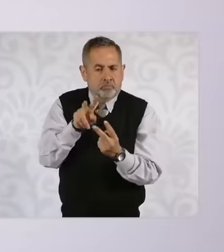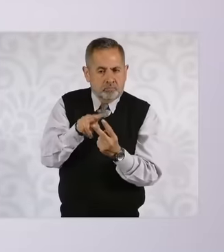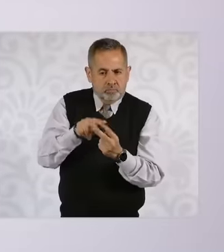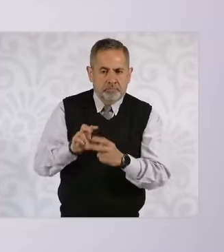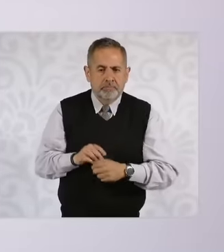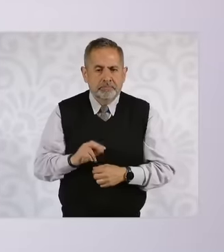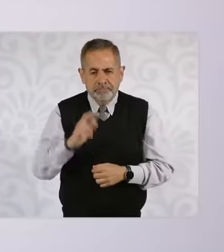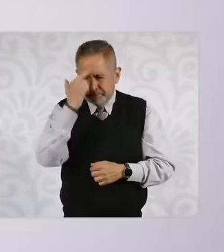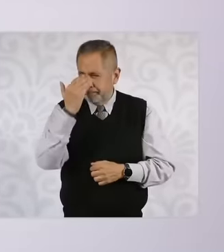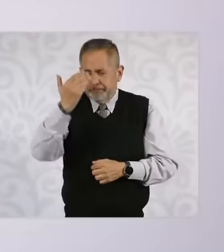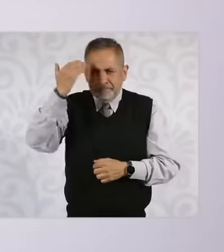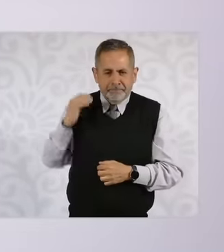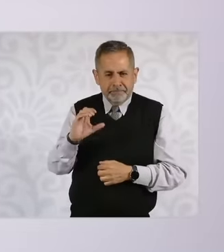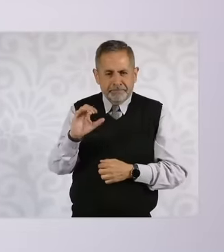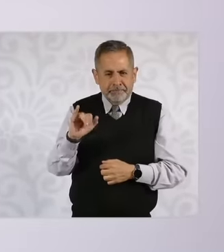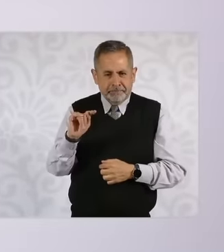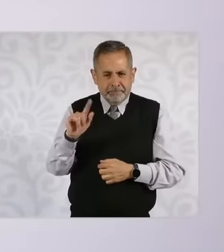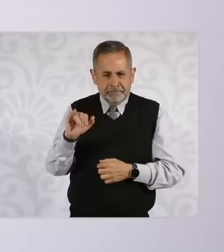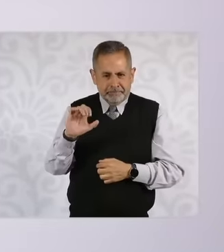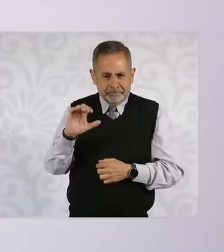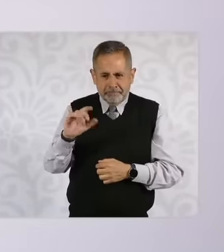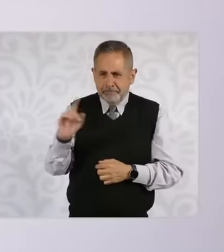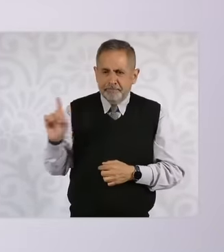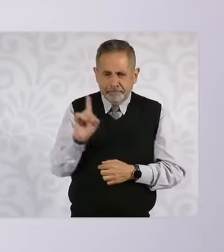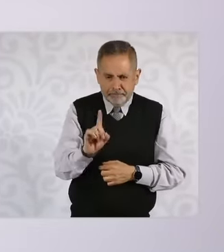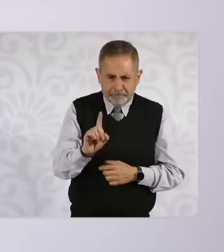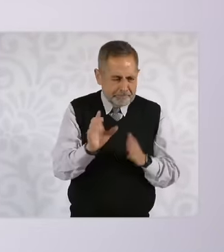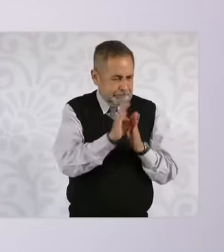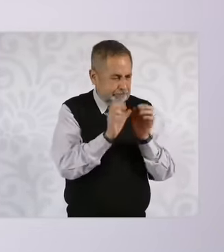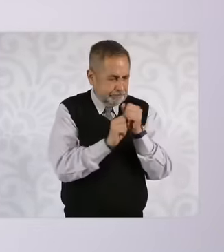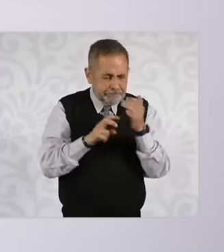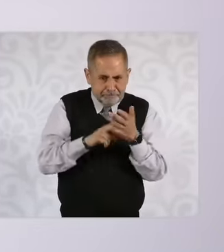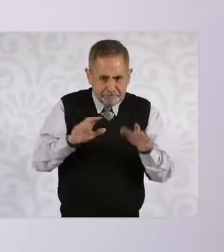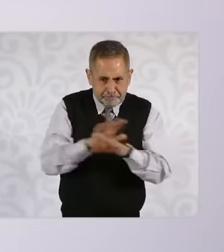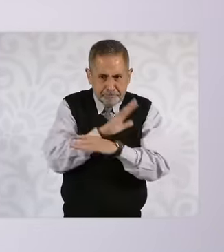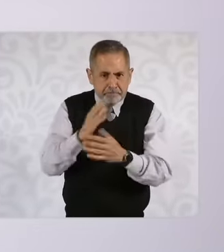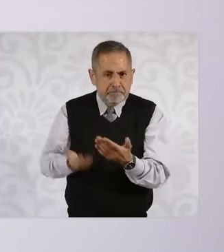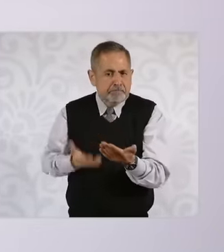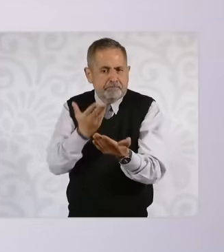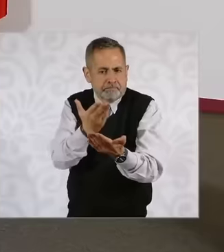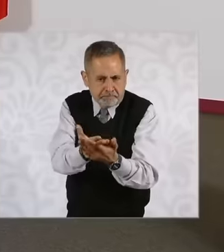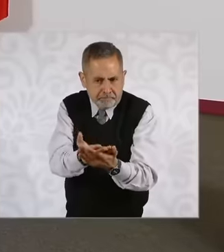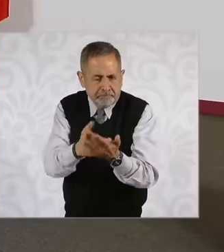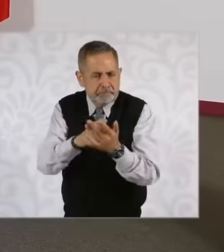Sitlali was here when the constitutional modifications were presented, the proposal for